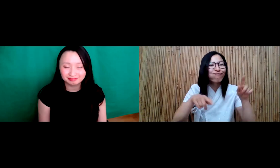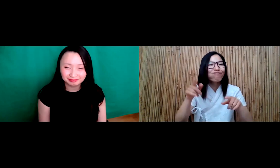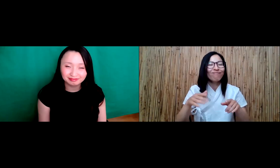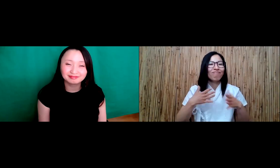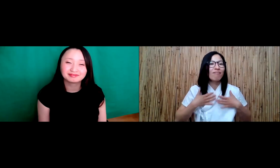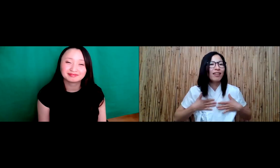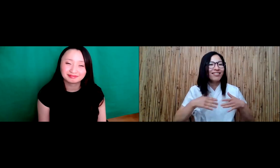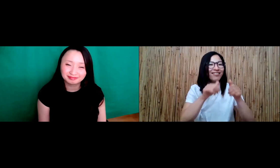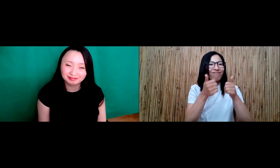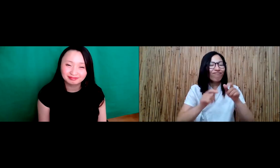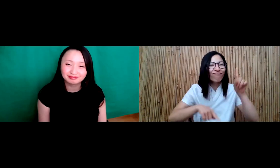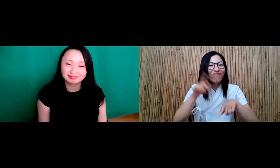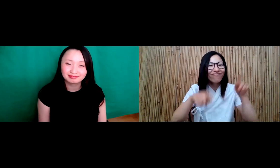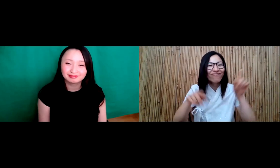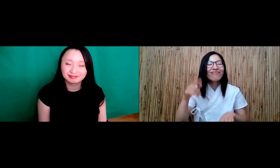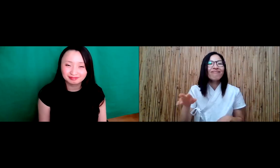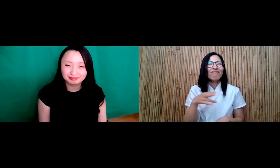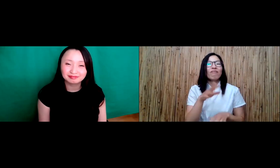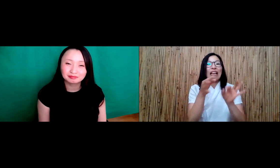looked different everyone, there's different skin colors is different